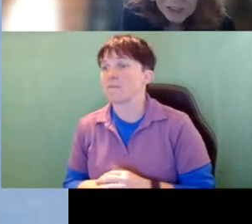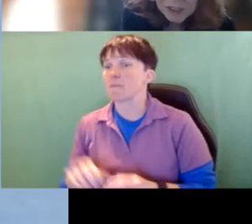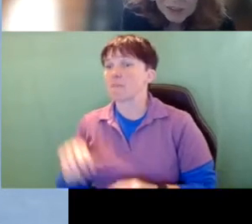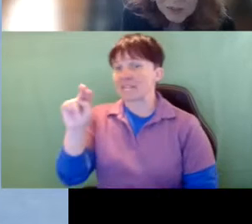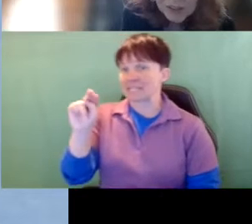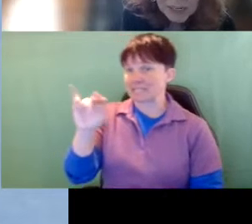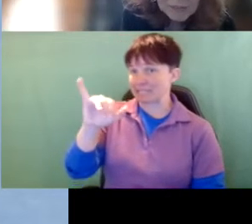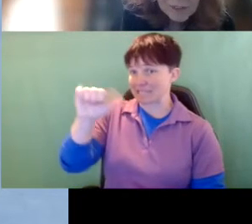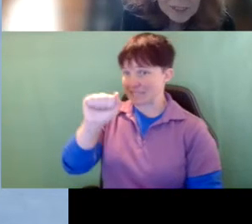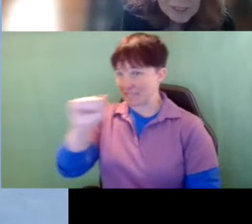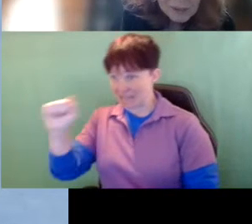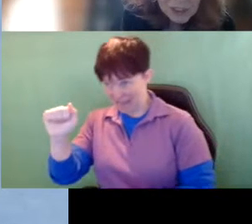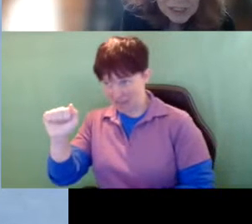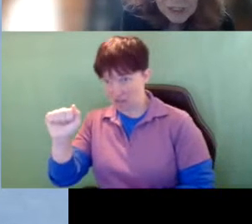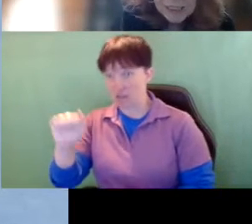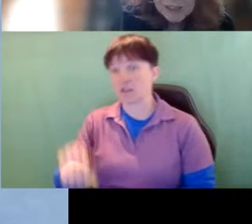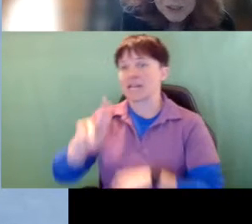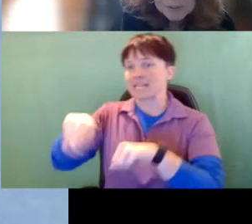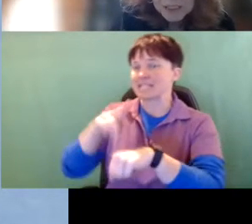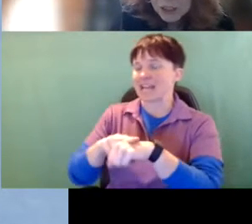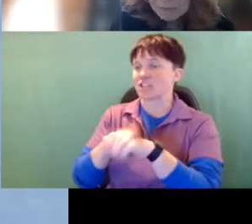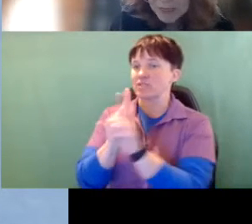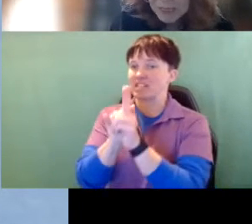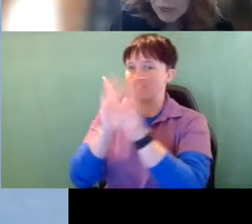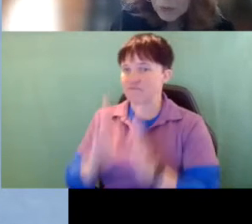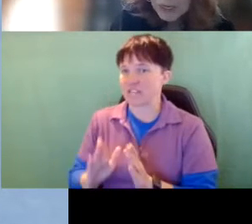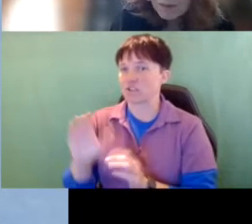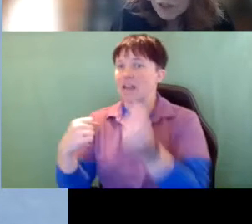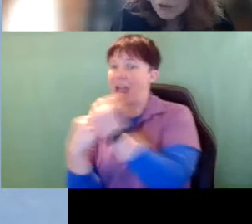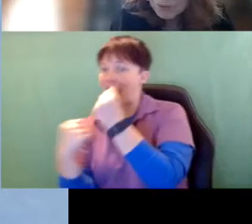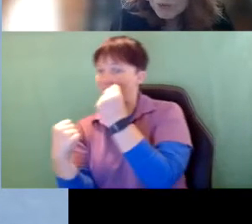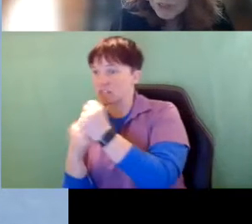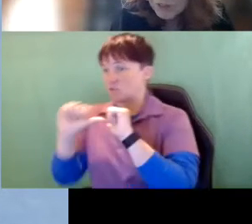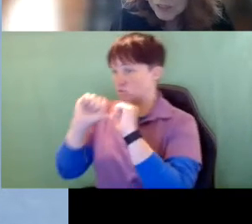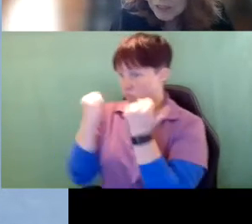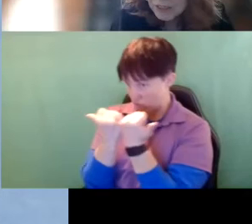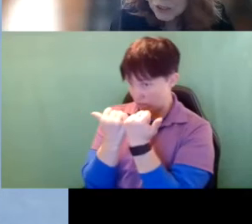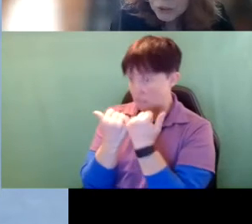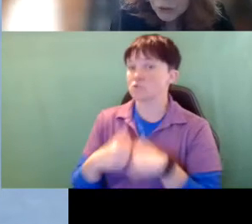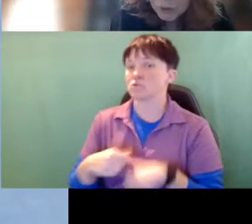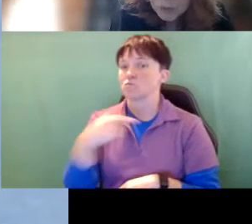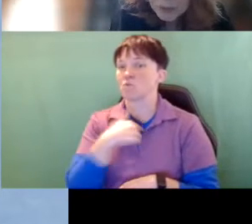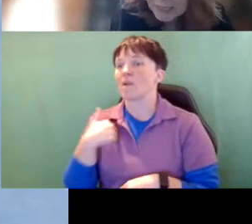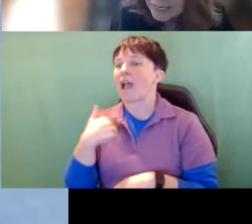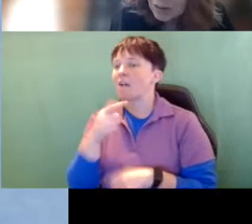and Advocate Association. Here's the mission. We have a group of interveners who lead out